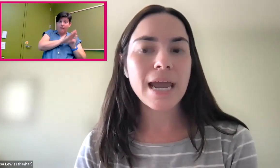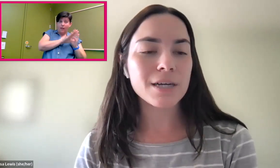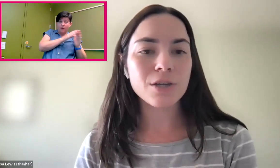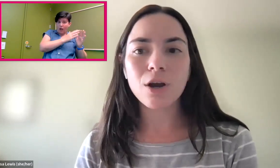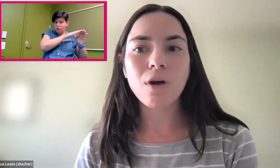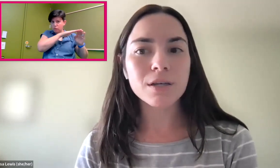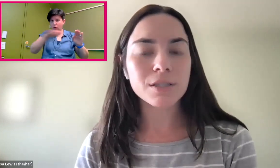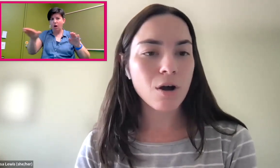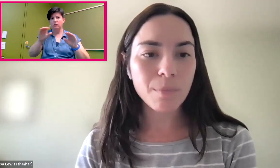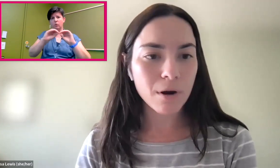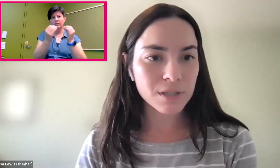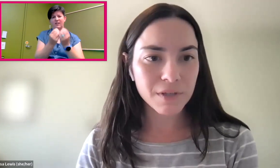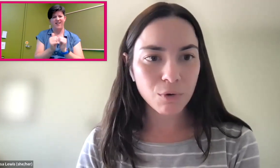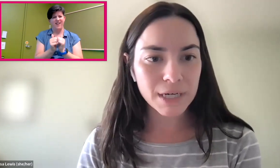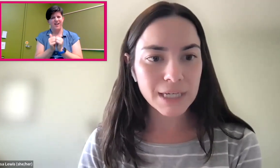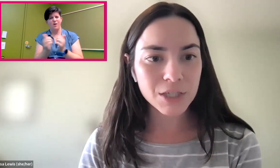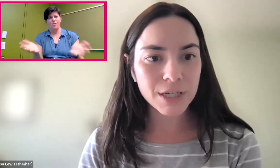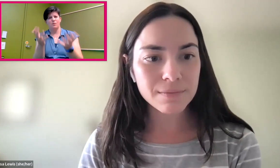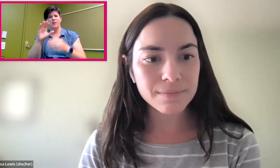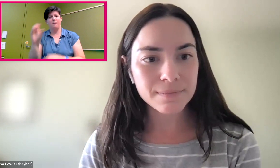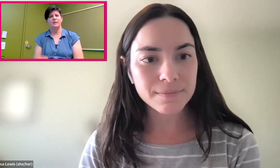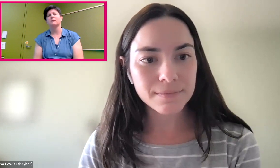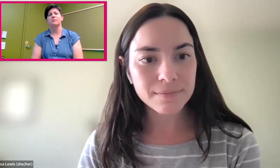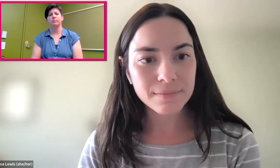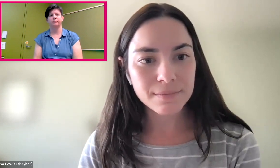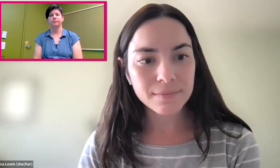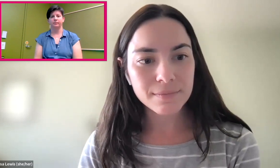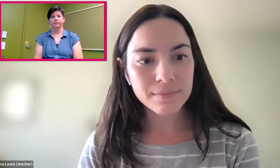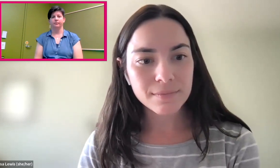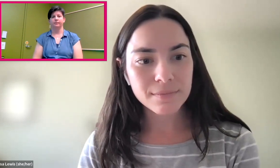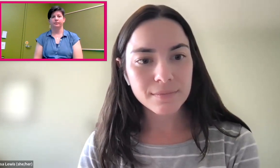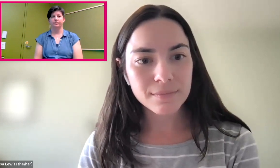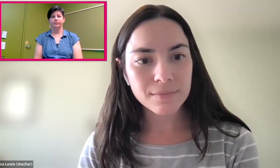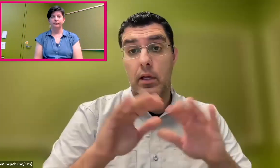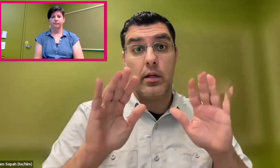and across all parts of the organization? Yeah,